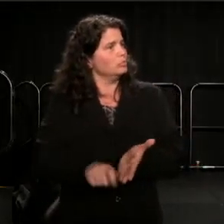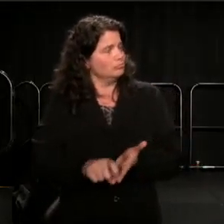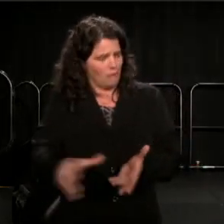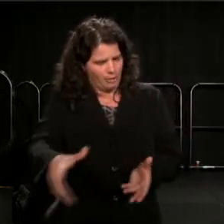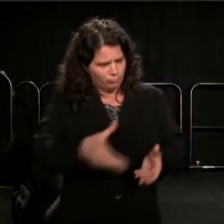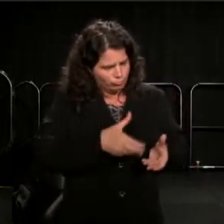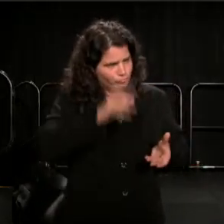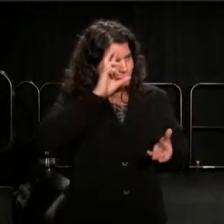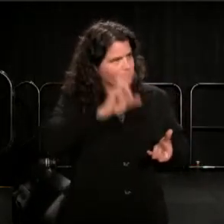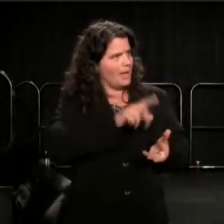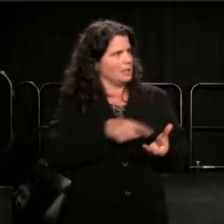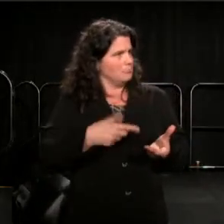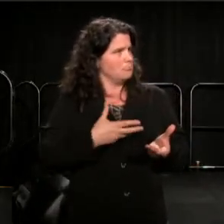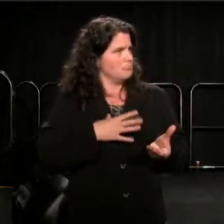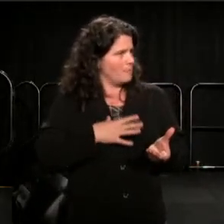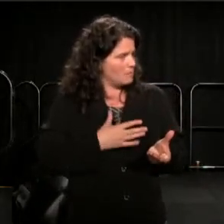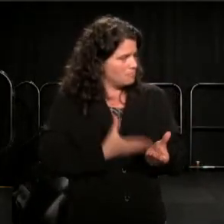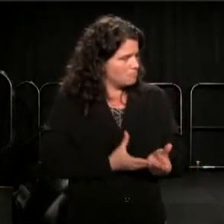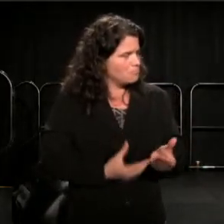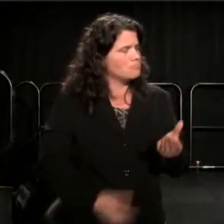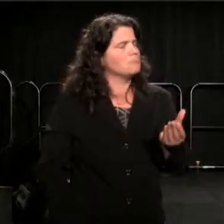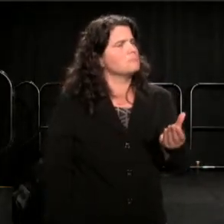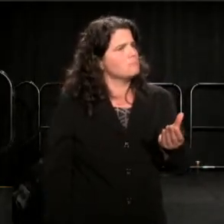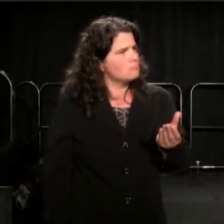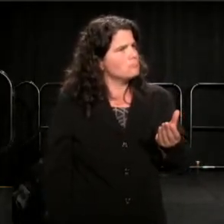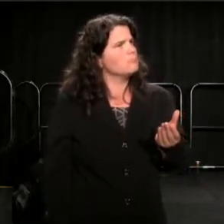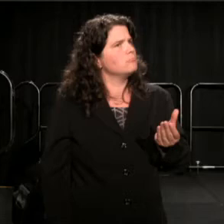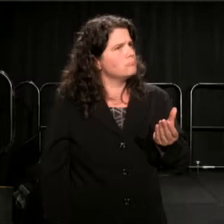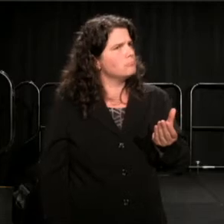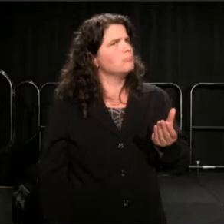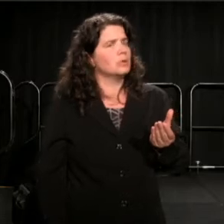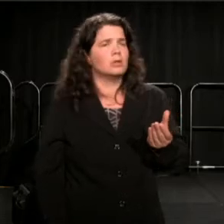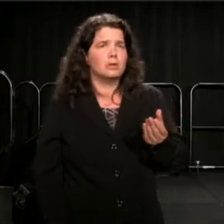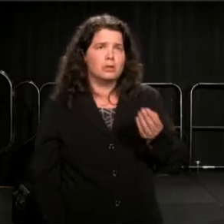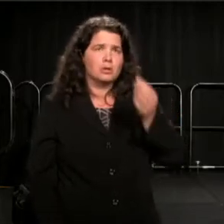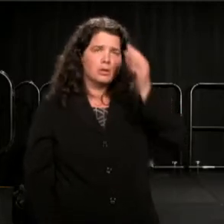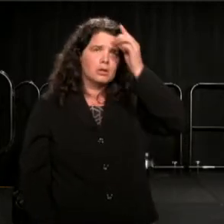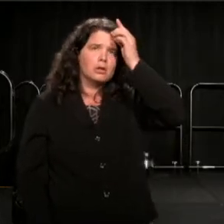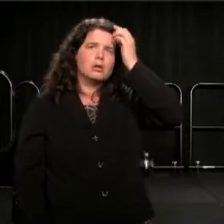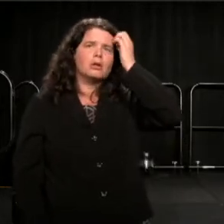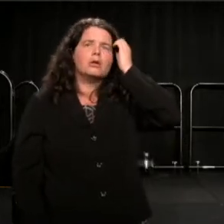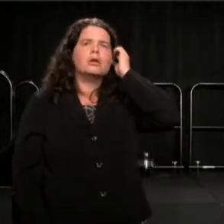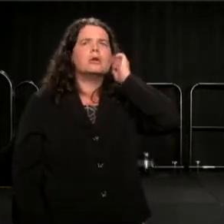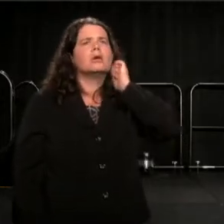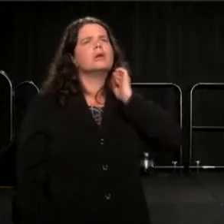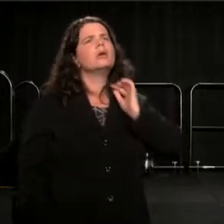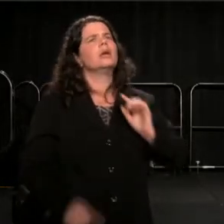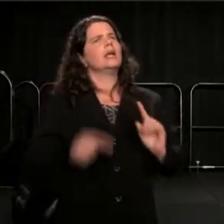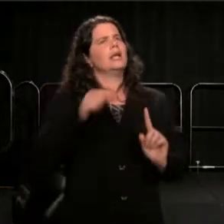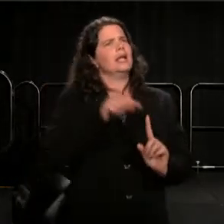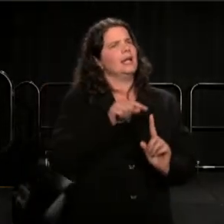And he dealt with them as if they were, as in fact, all children, as in fact, all human beings are,